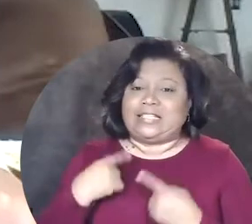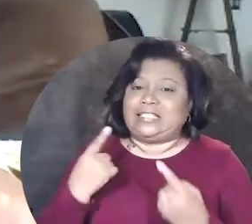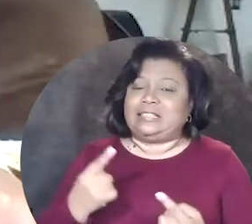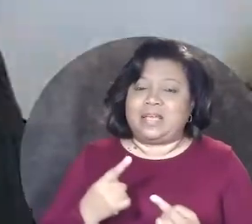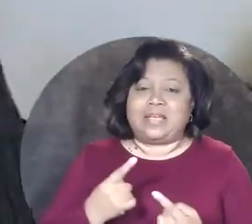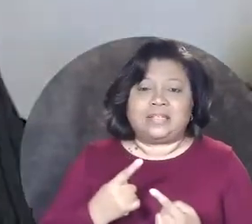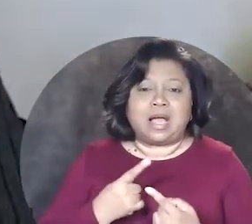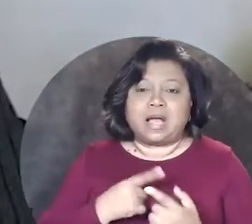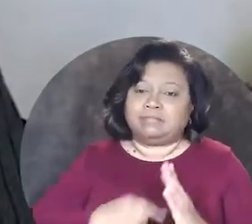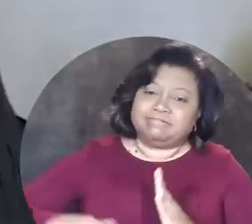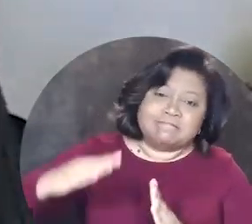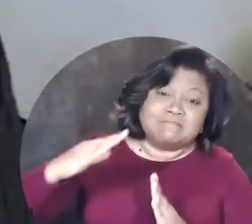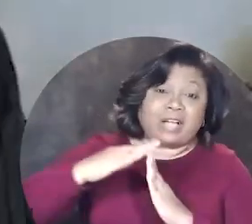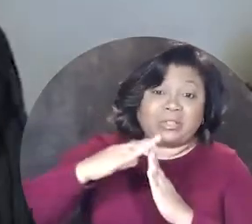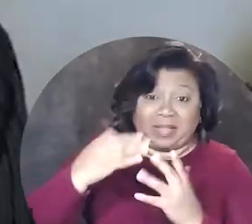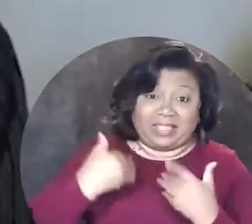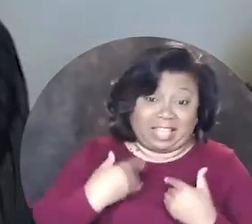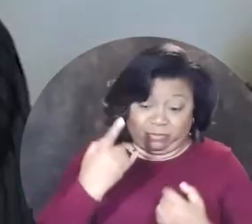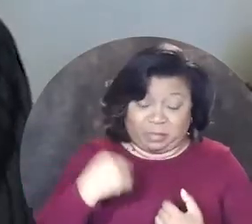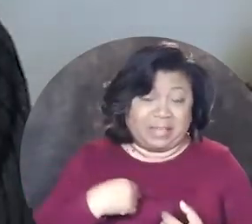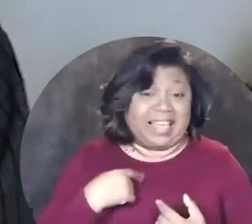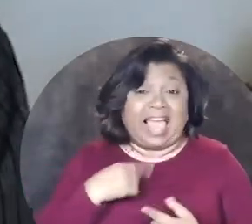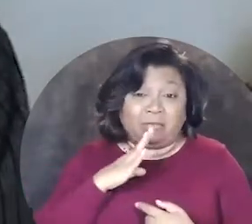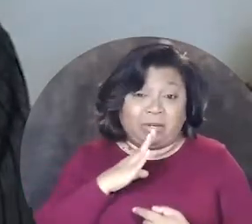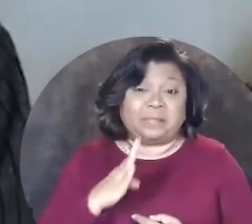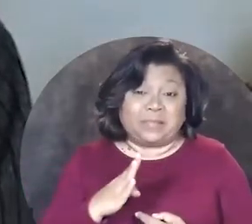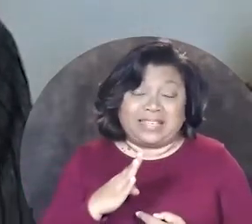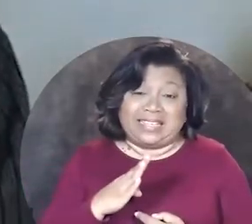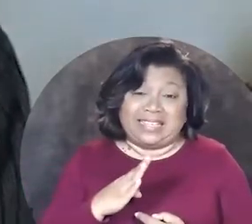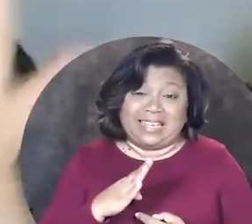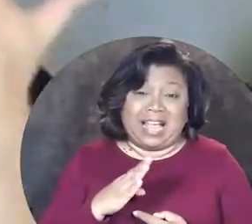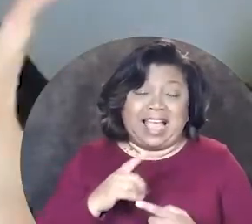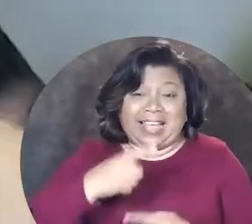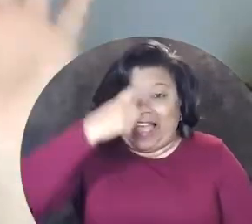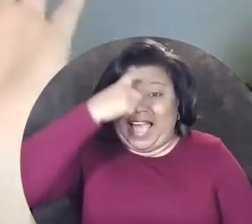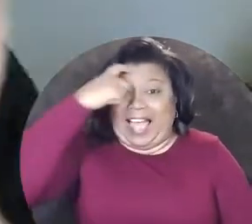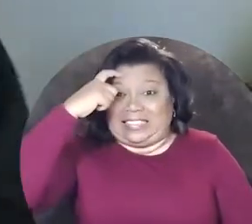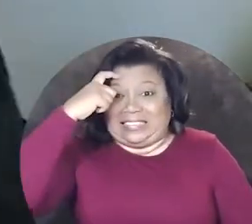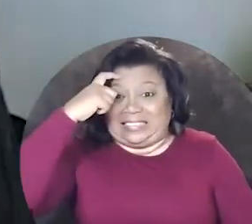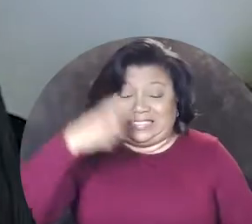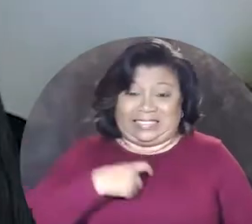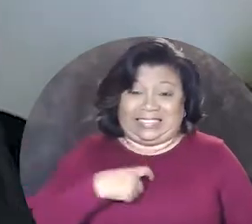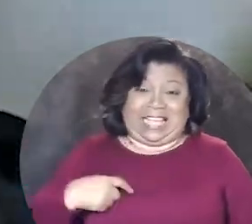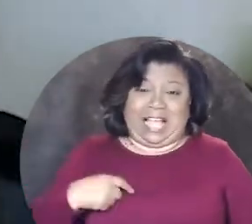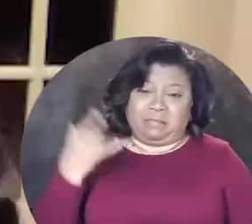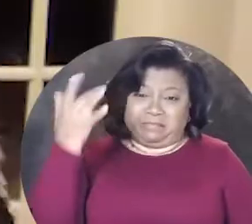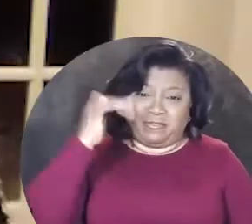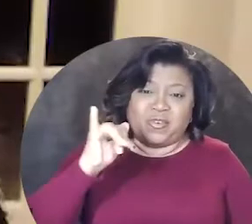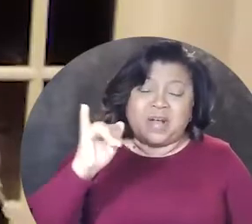it's just been a monumental thing for me and it will be etched on my brain and in my heart forever